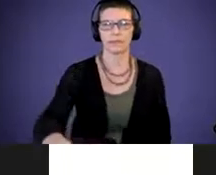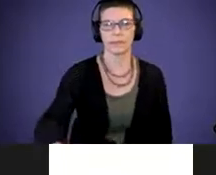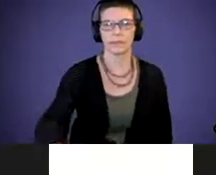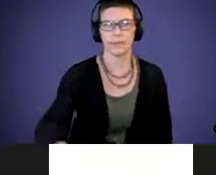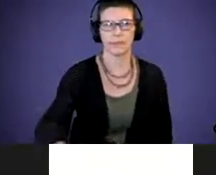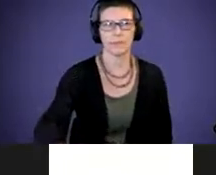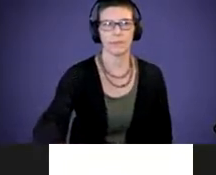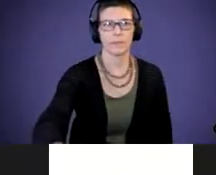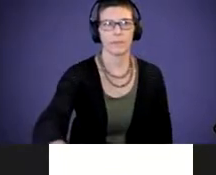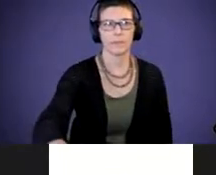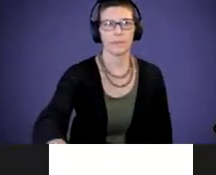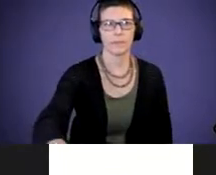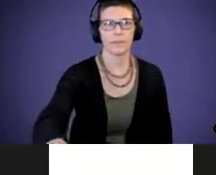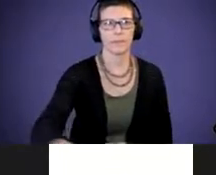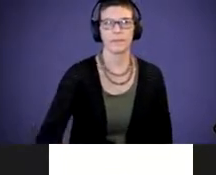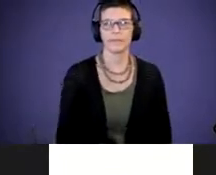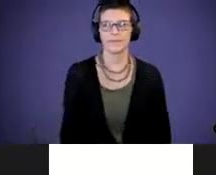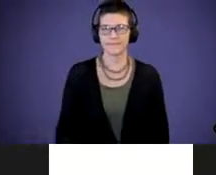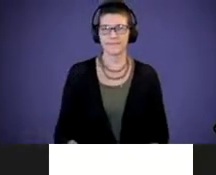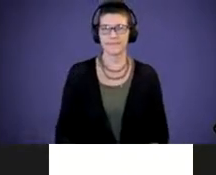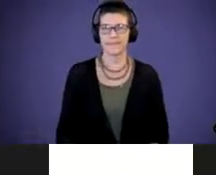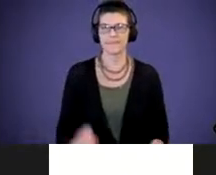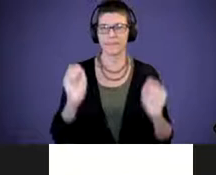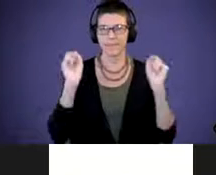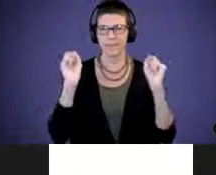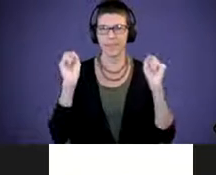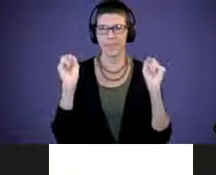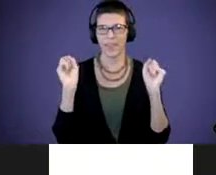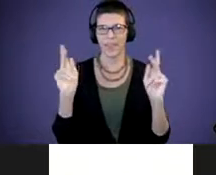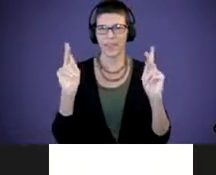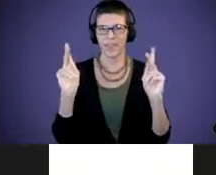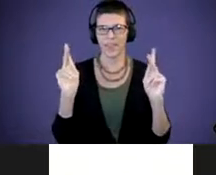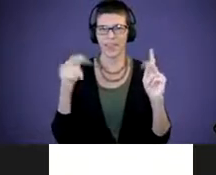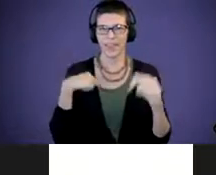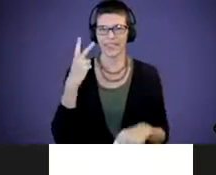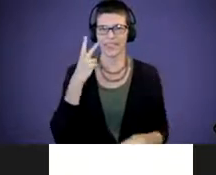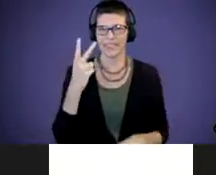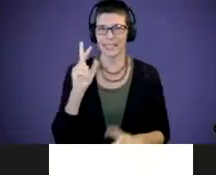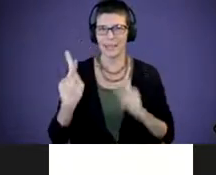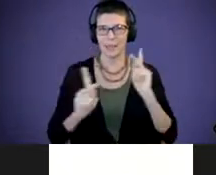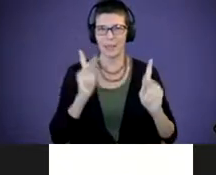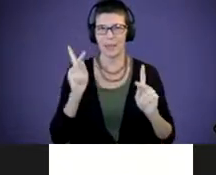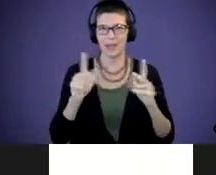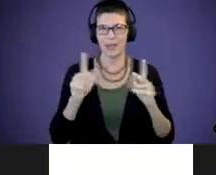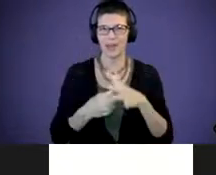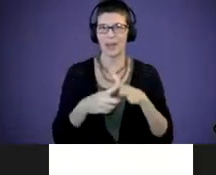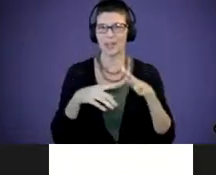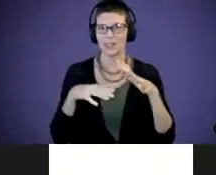Okay. I see people are starting to come in. Okay. Oh, sorry.